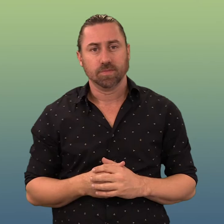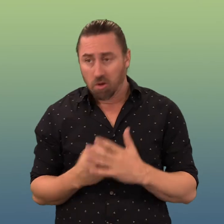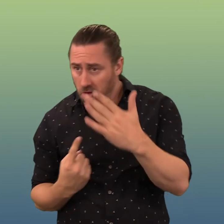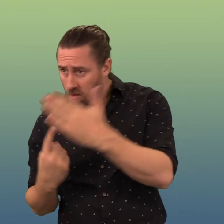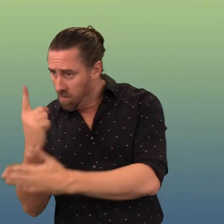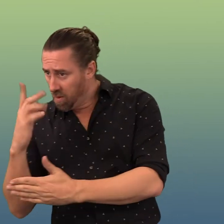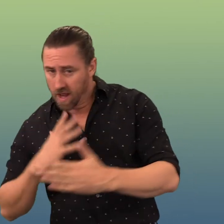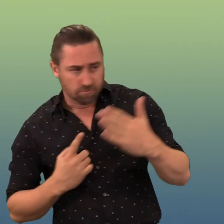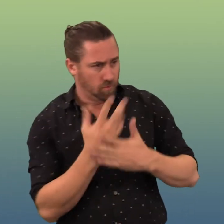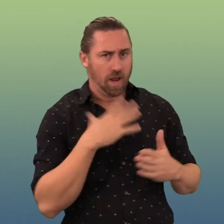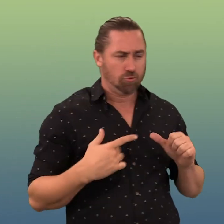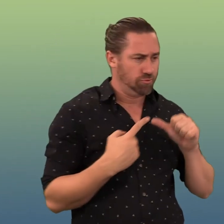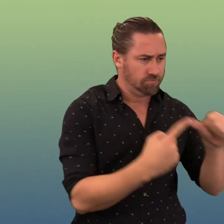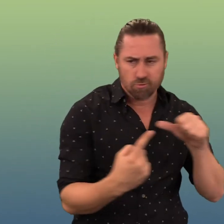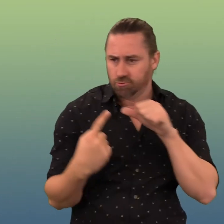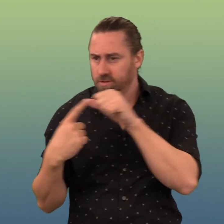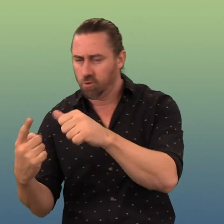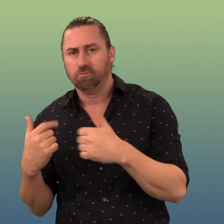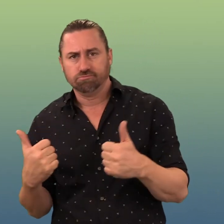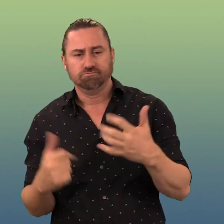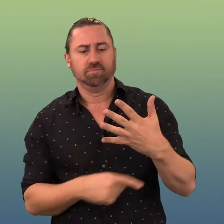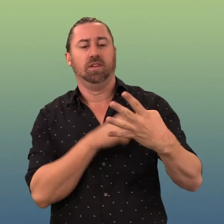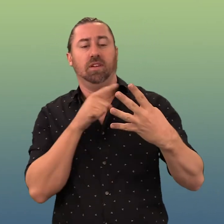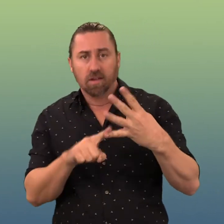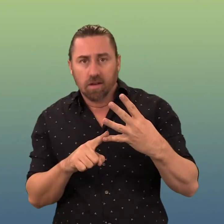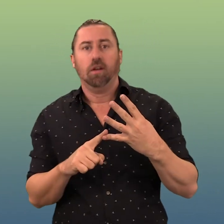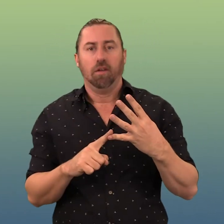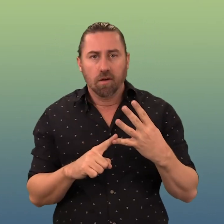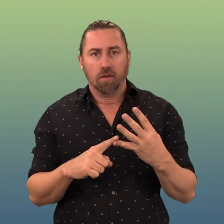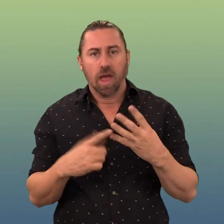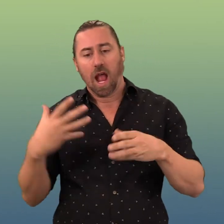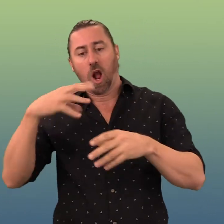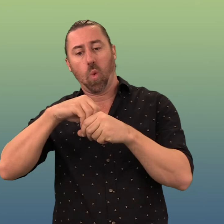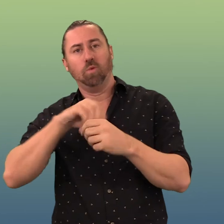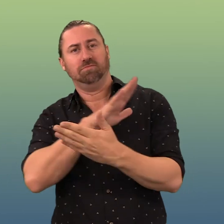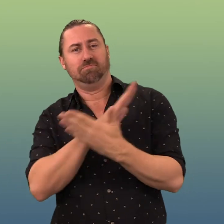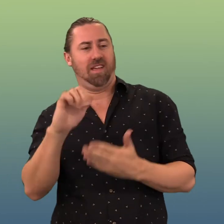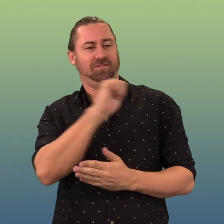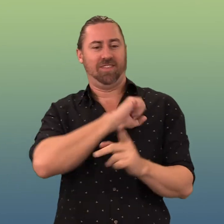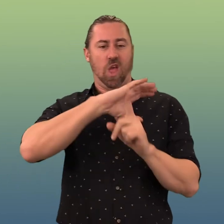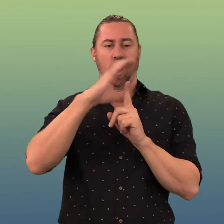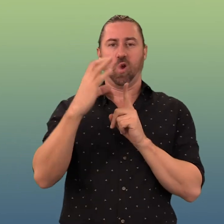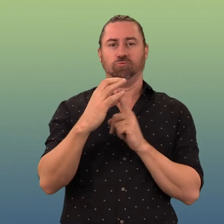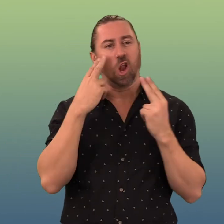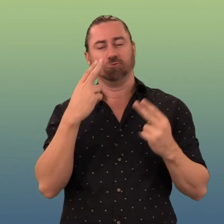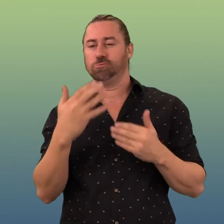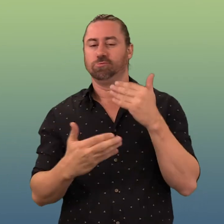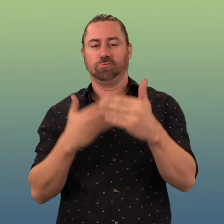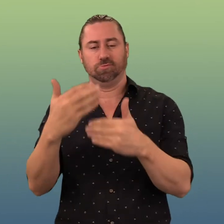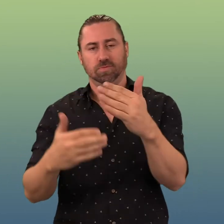TMR will develop the capabilities required to become an accessibility and inclusion leader within the transport sector.